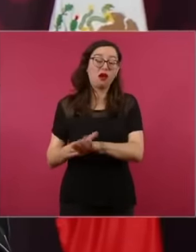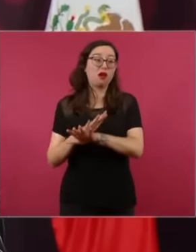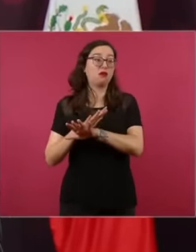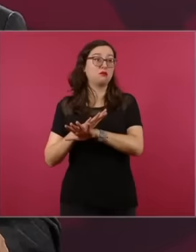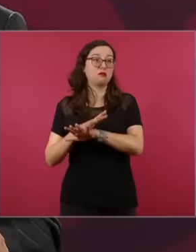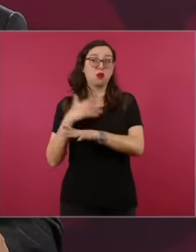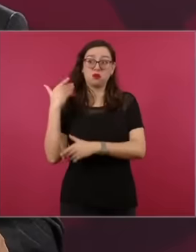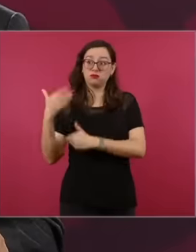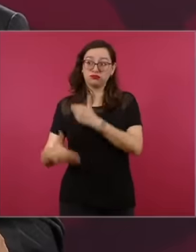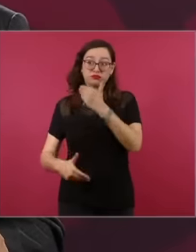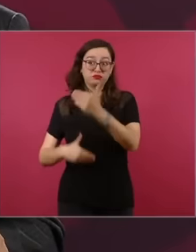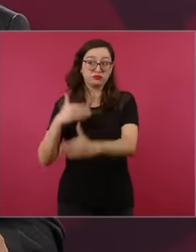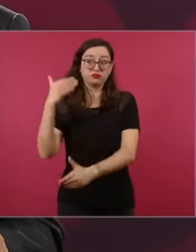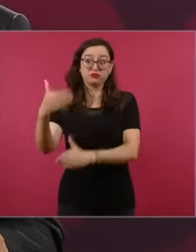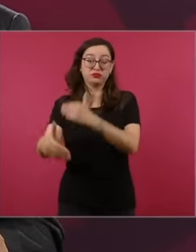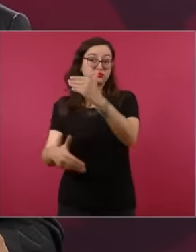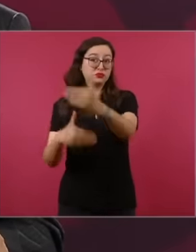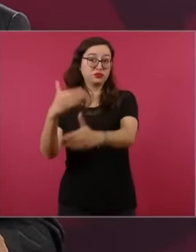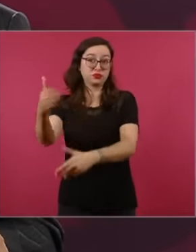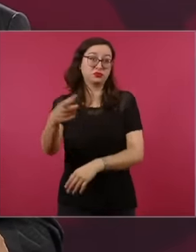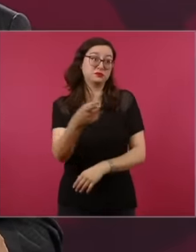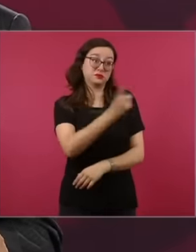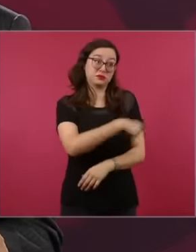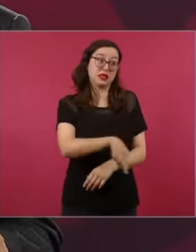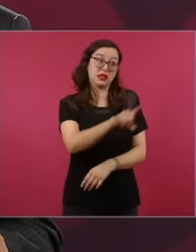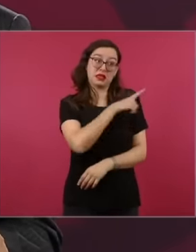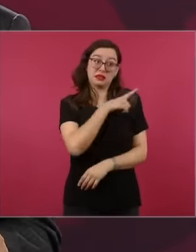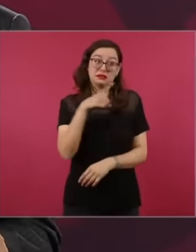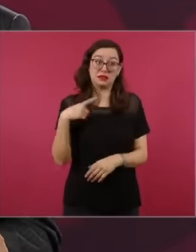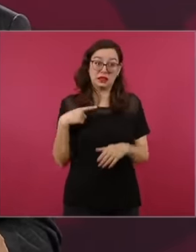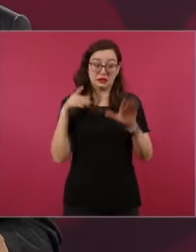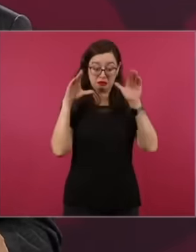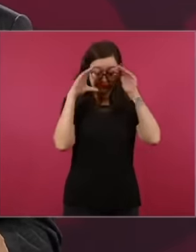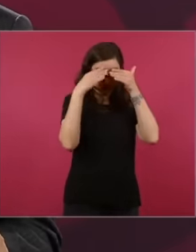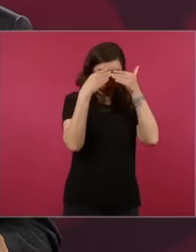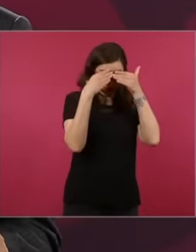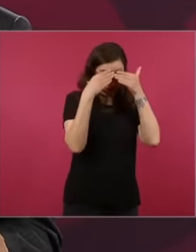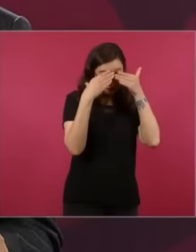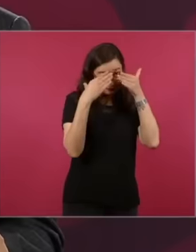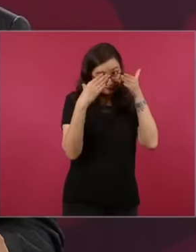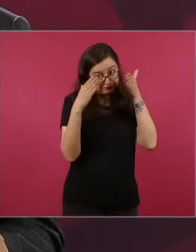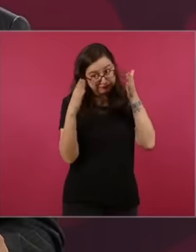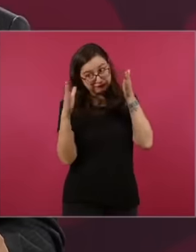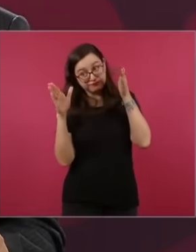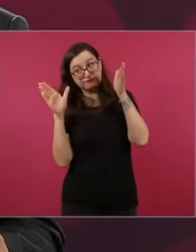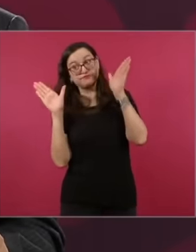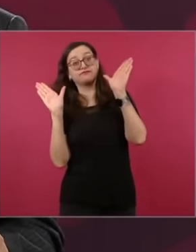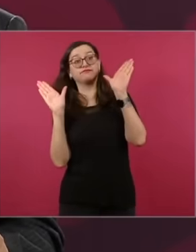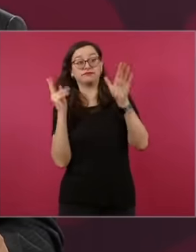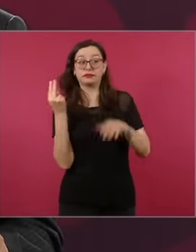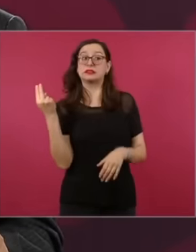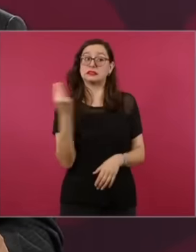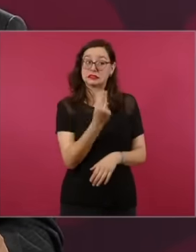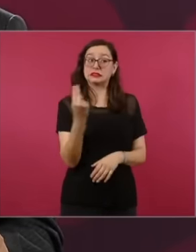adapt to the new reality to the new circumstances to